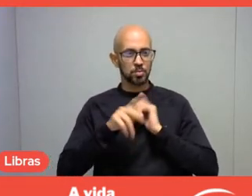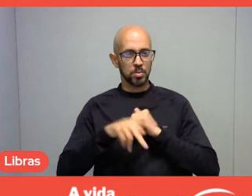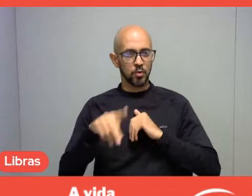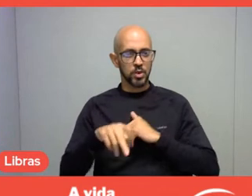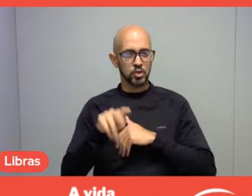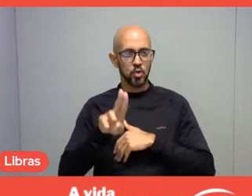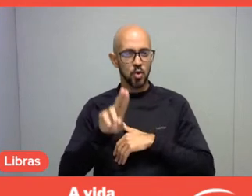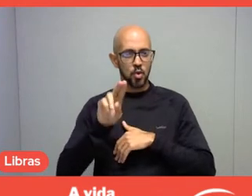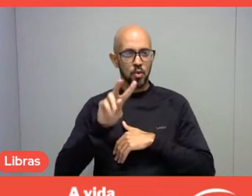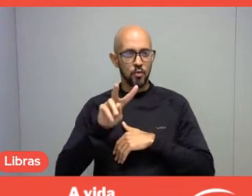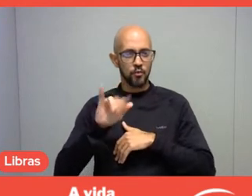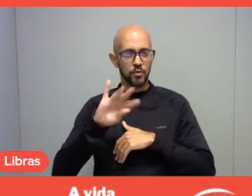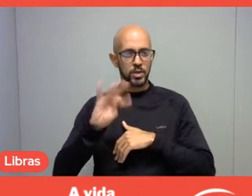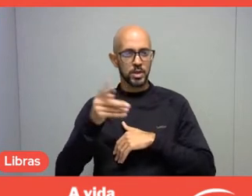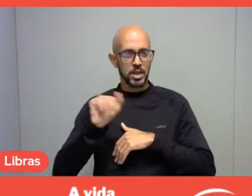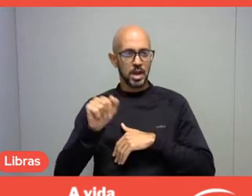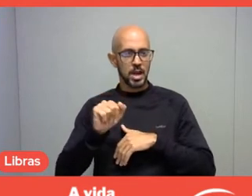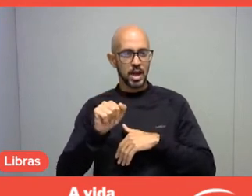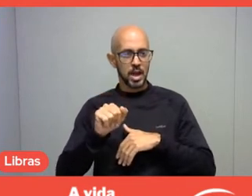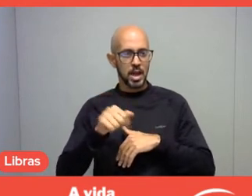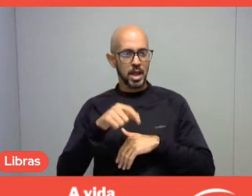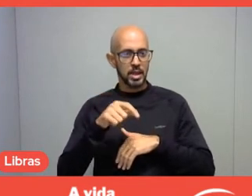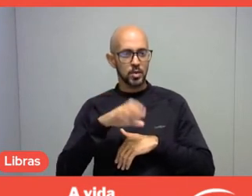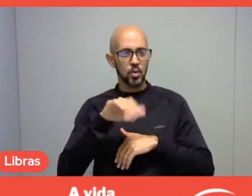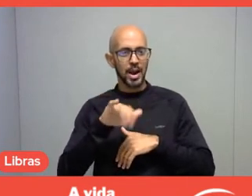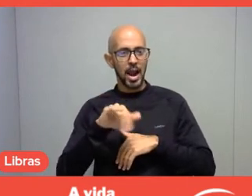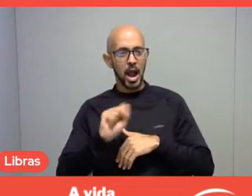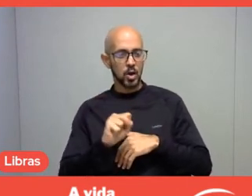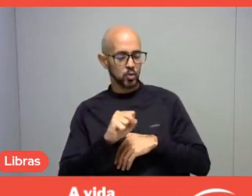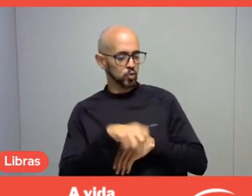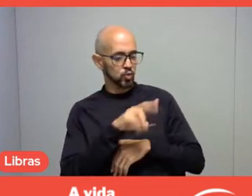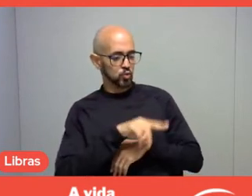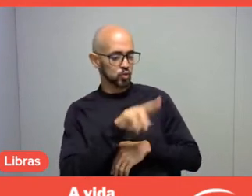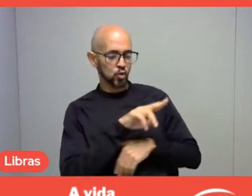that you used a word that is very important to us: intentionality.